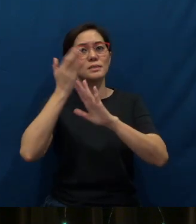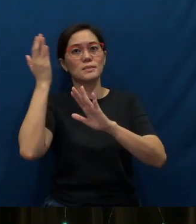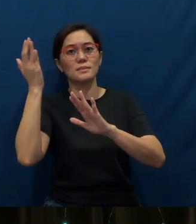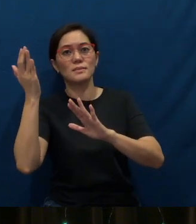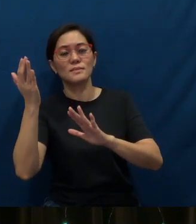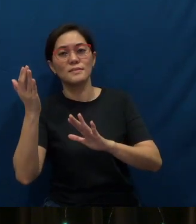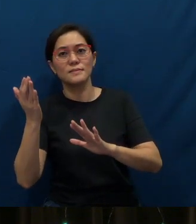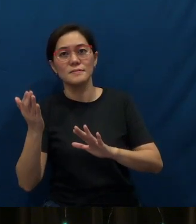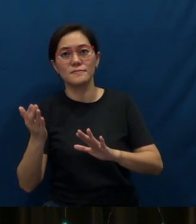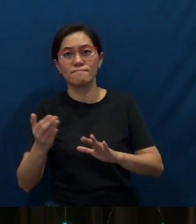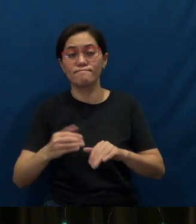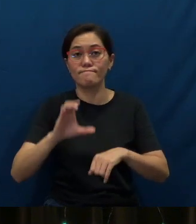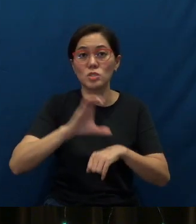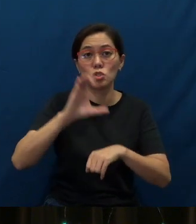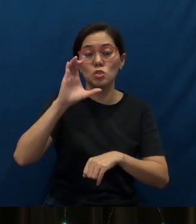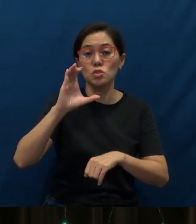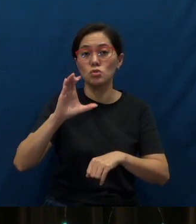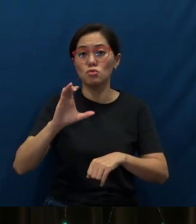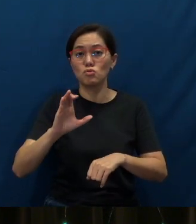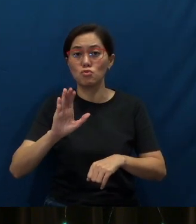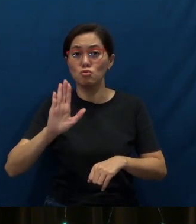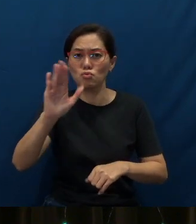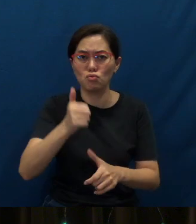Church, where does your allegiance lie?